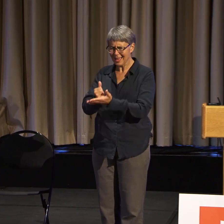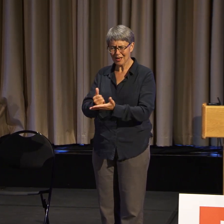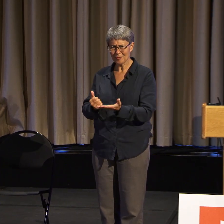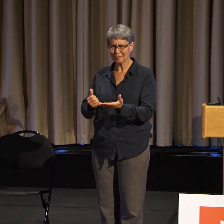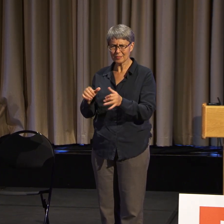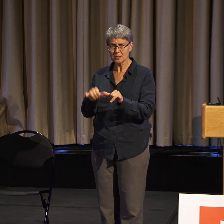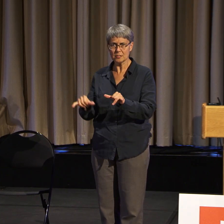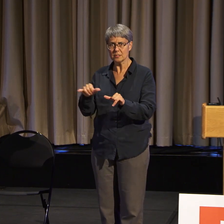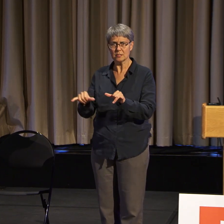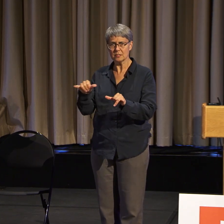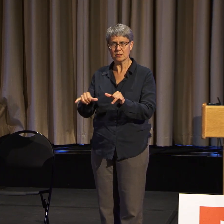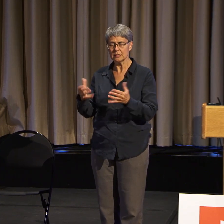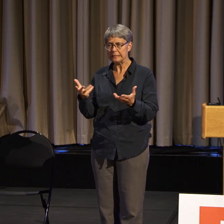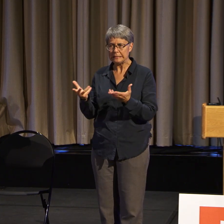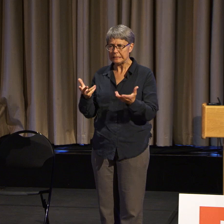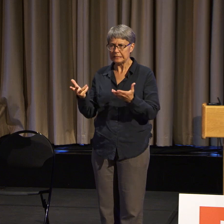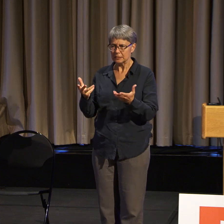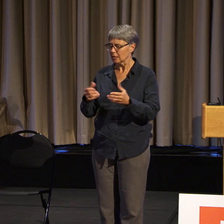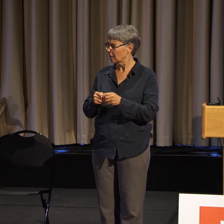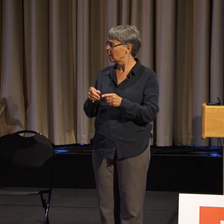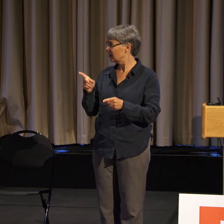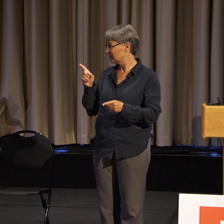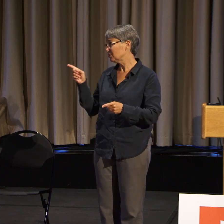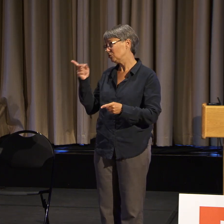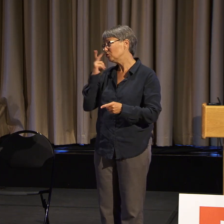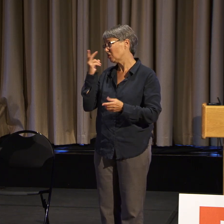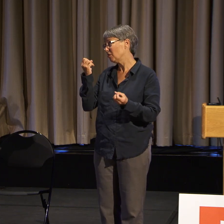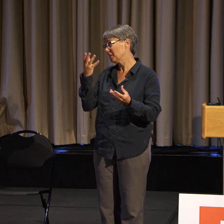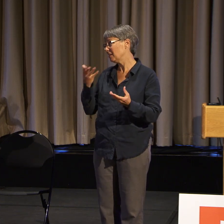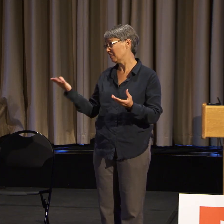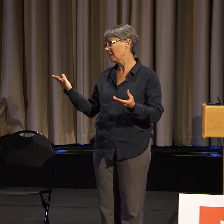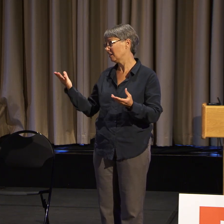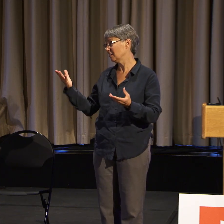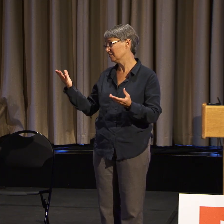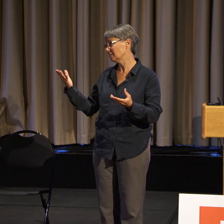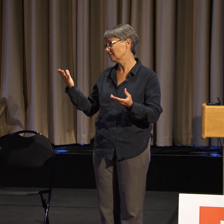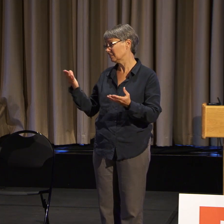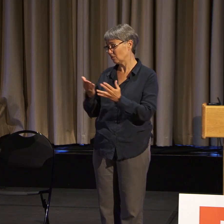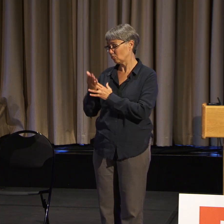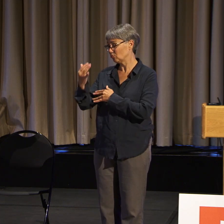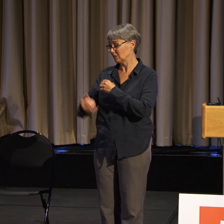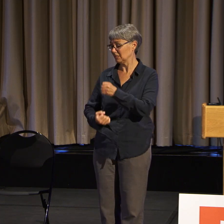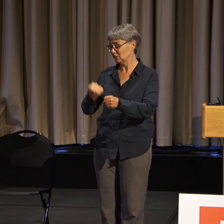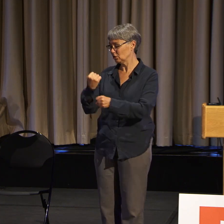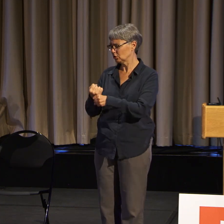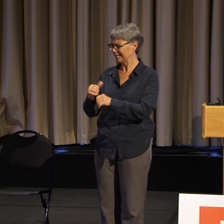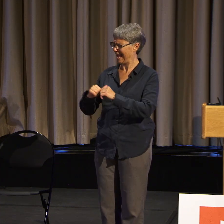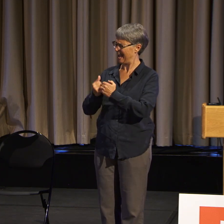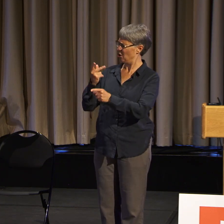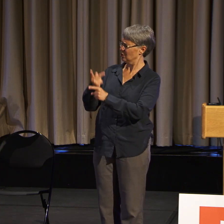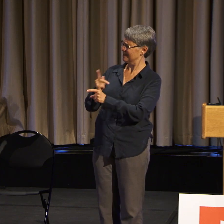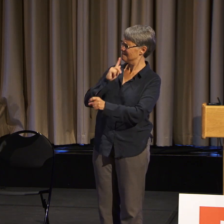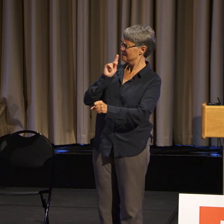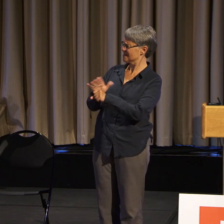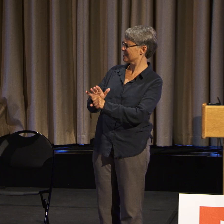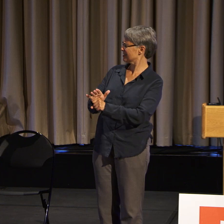And you've dealt with various different forms of activism over the decades. How did you cope with that and stay committed? By no means am I considering leaving.